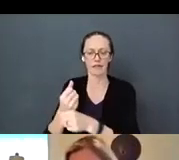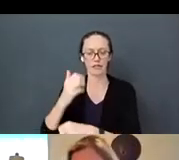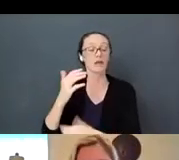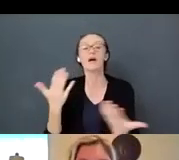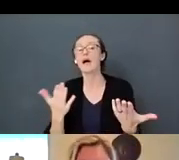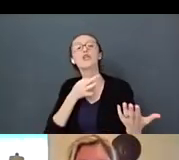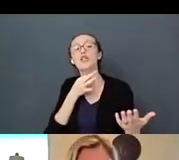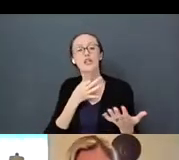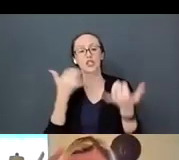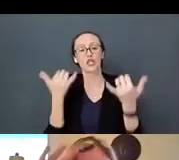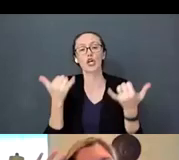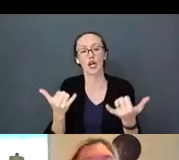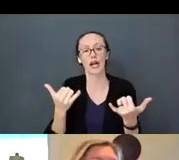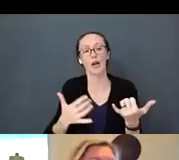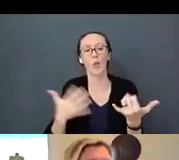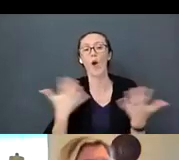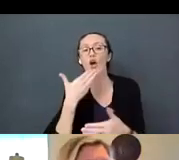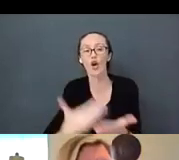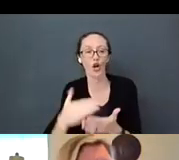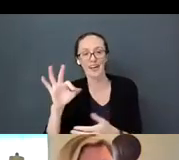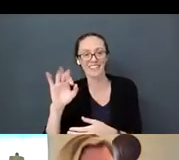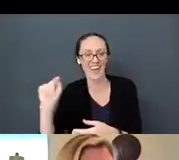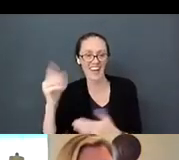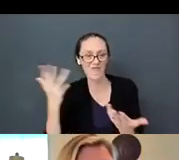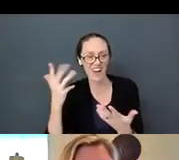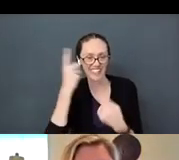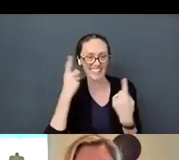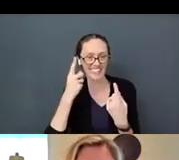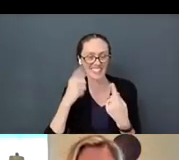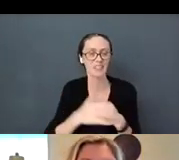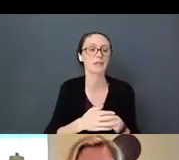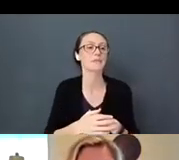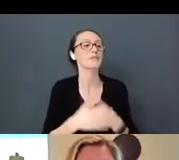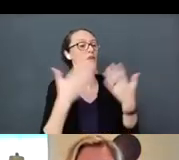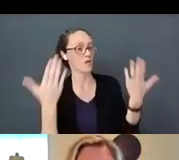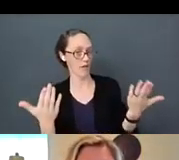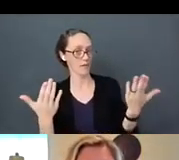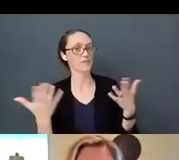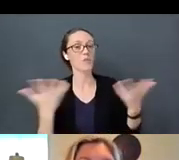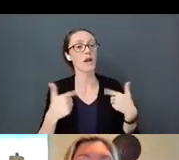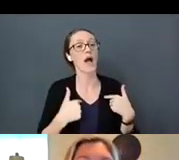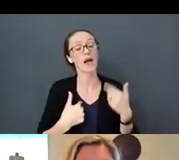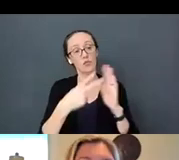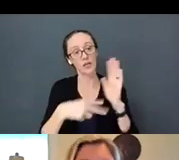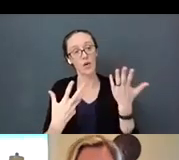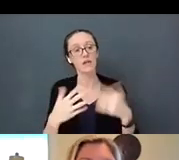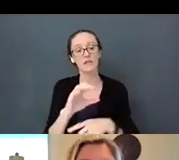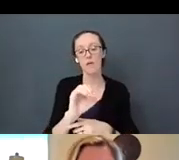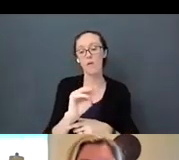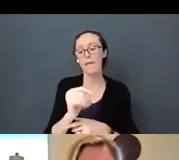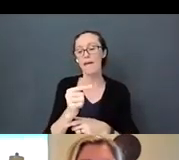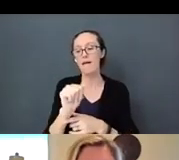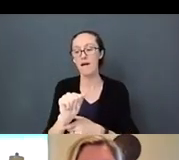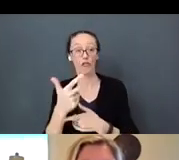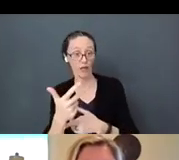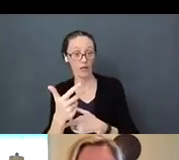Paula: what I about good fats right now are the Omega 3 and Omega 6 fats. When you look at what